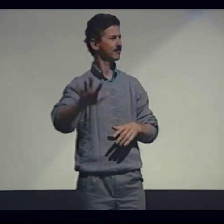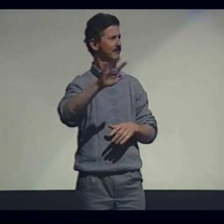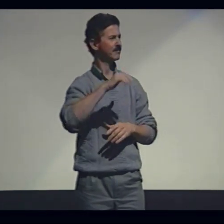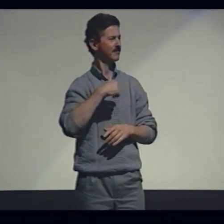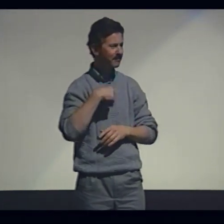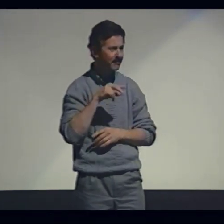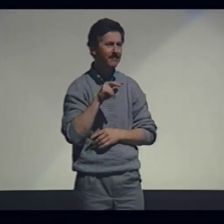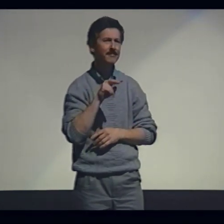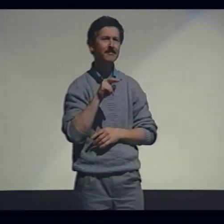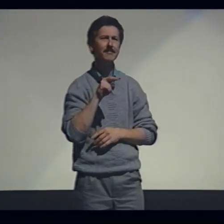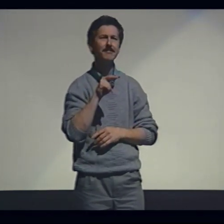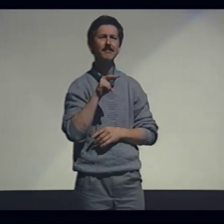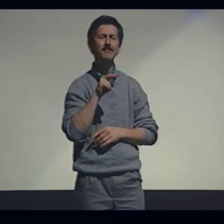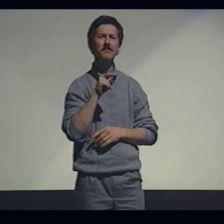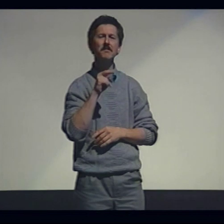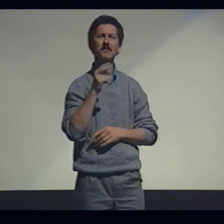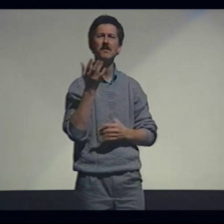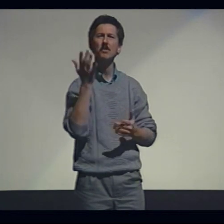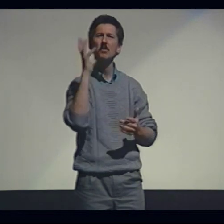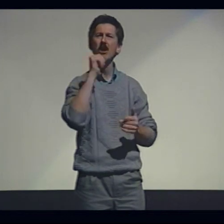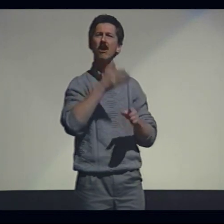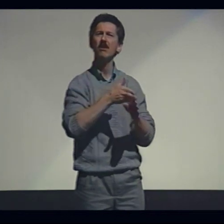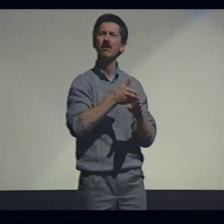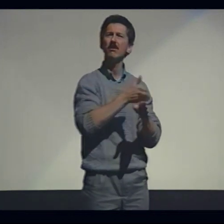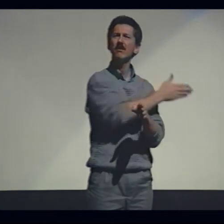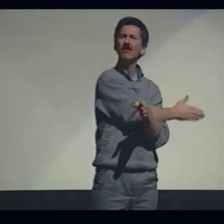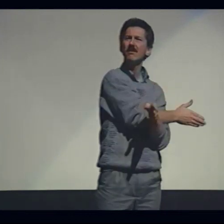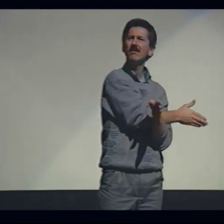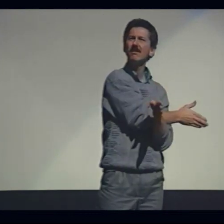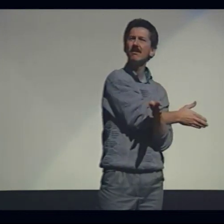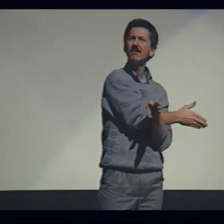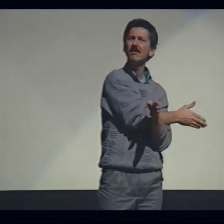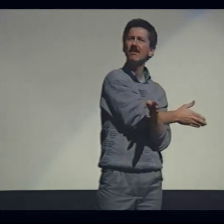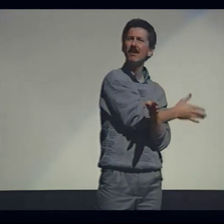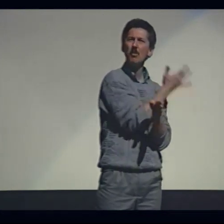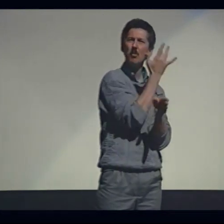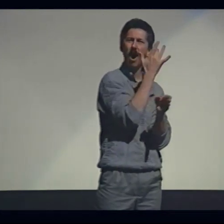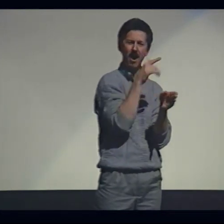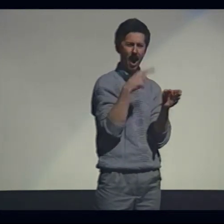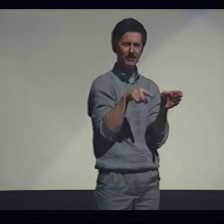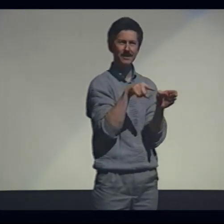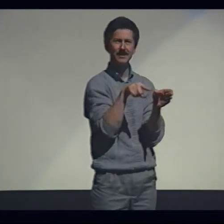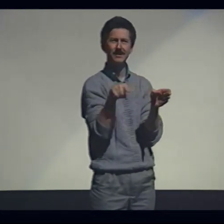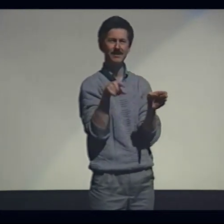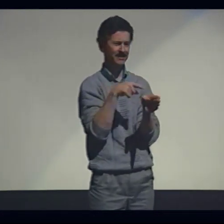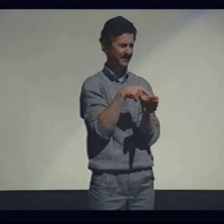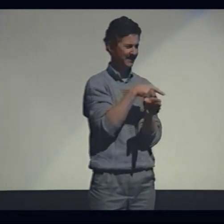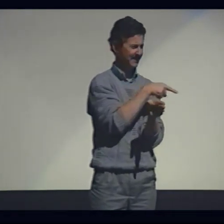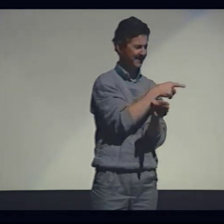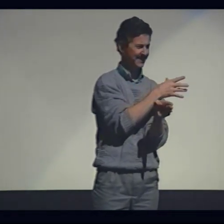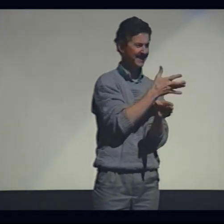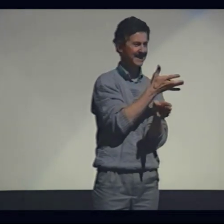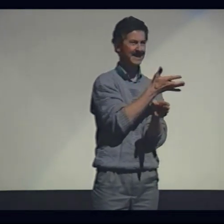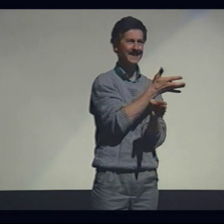It was just beginning to emerge at that time. The question has to be asked: why hadn't this occurred before?